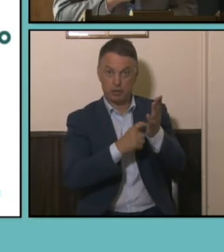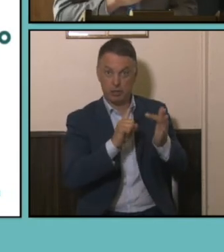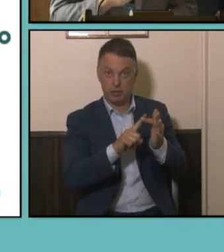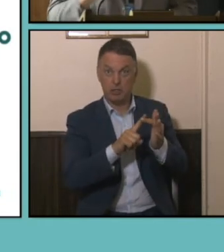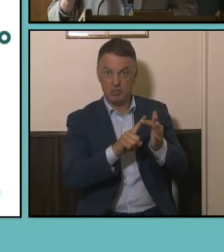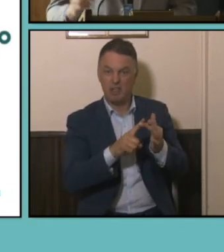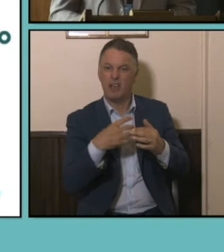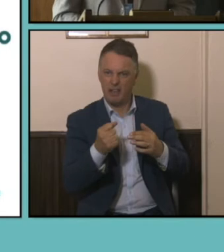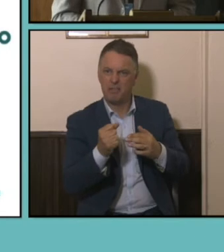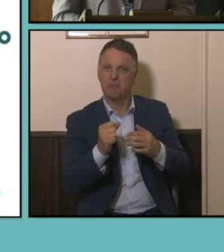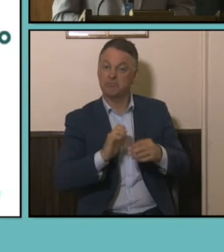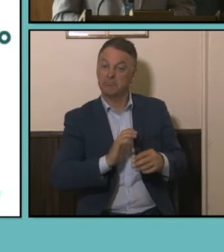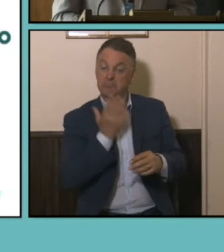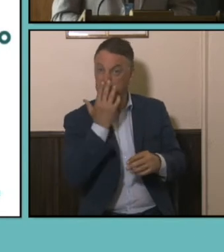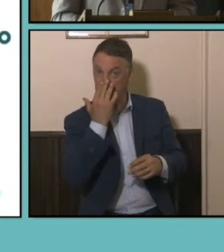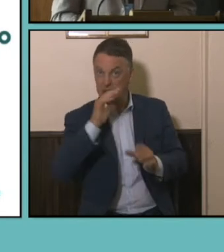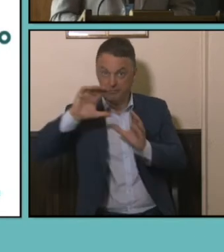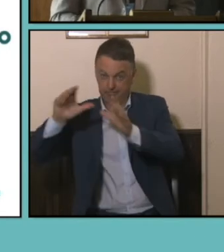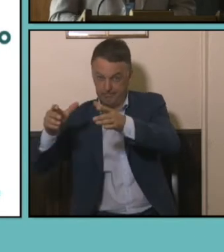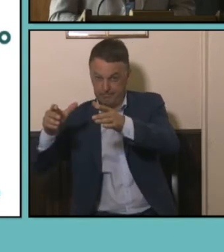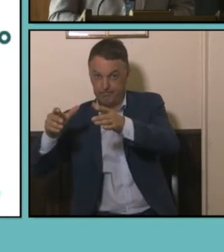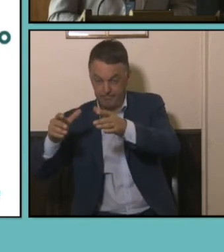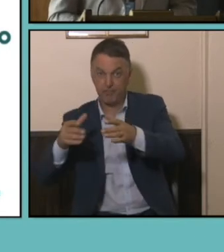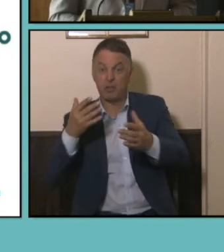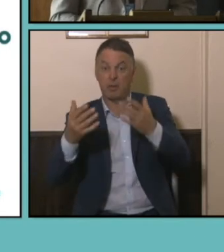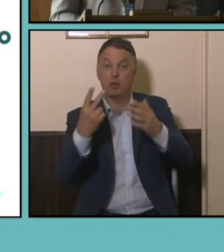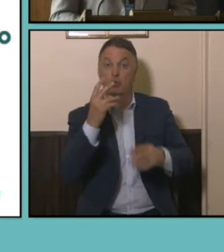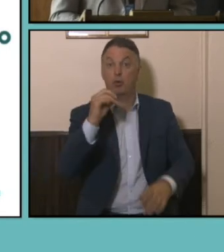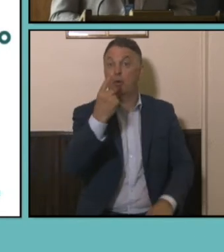building through recent Censuses and also what we've seen in the